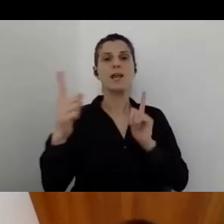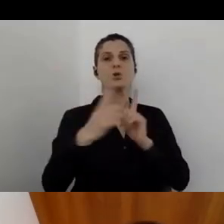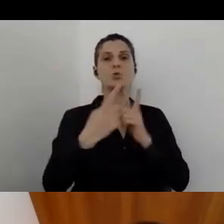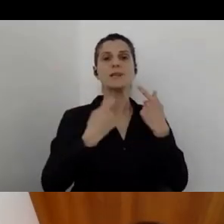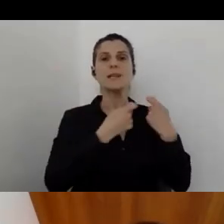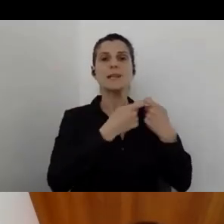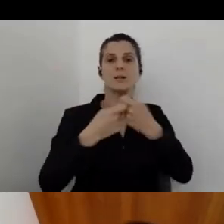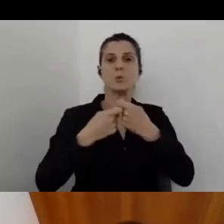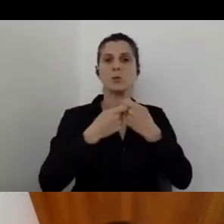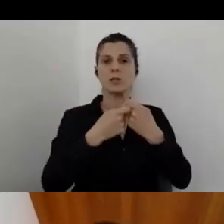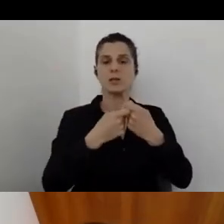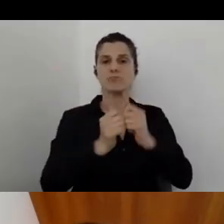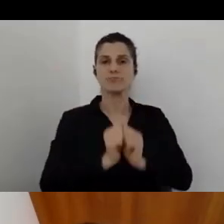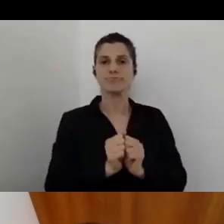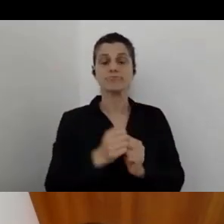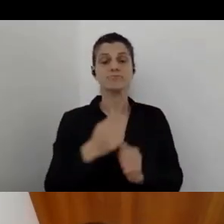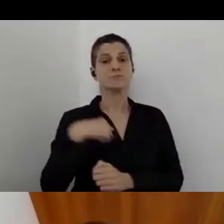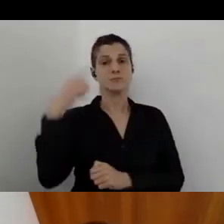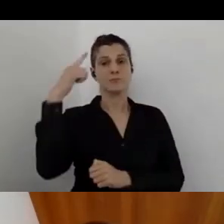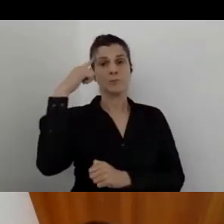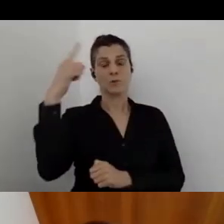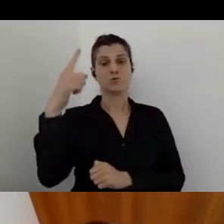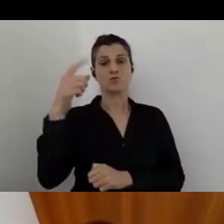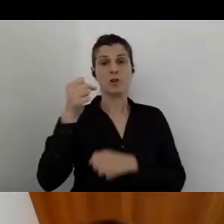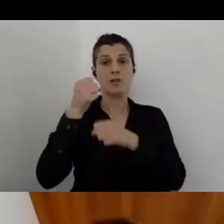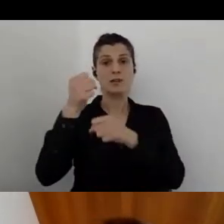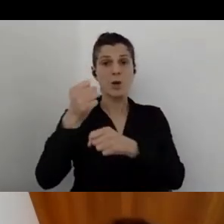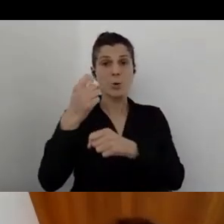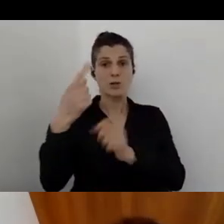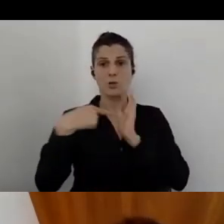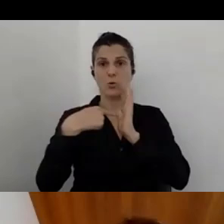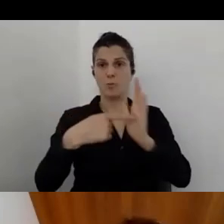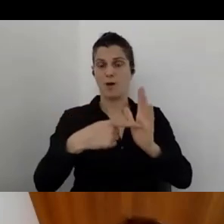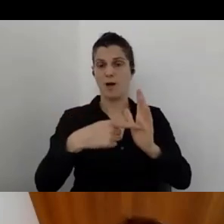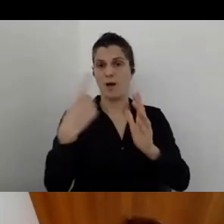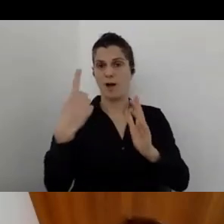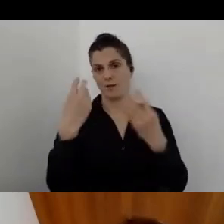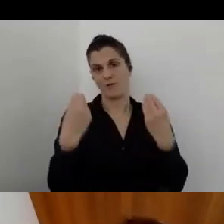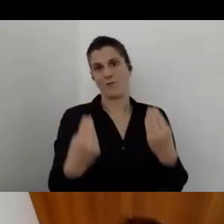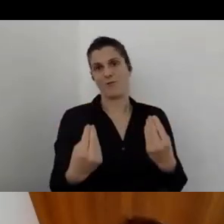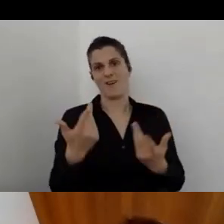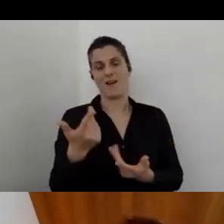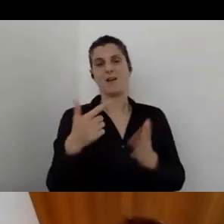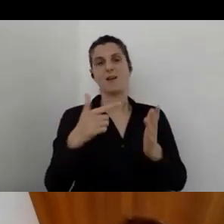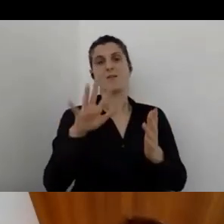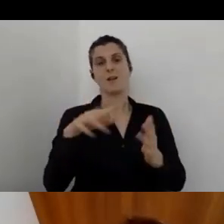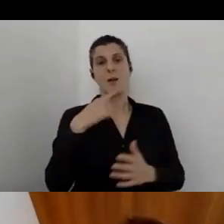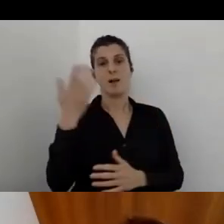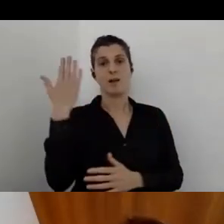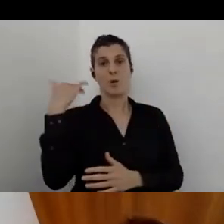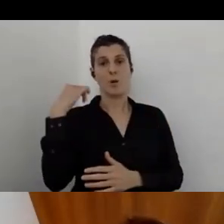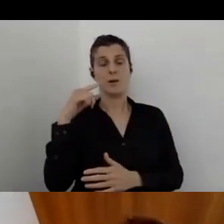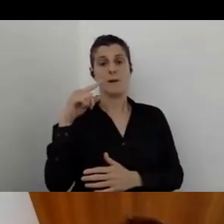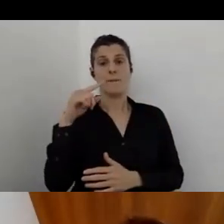and I think tourism is one of the biggest example for that. Of course, as I mentioned just before, if we are talking about municipalities.